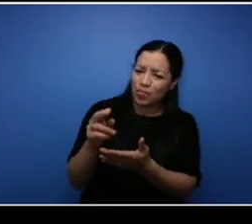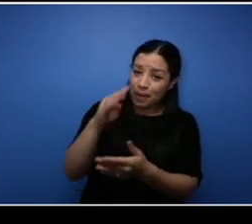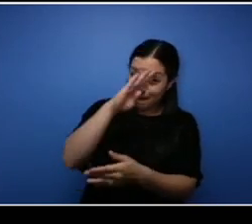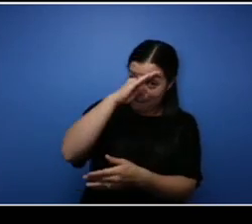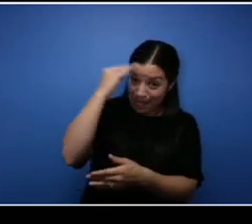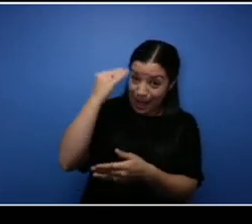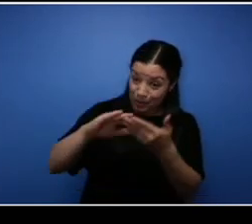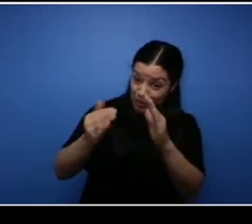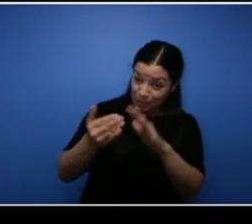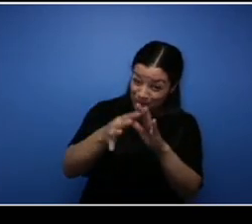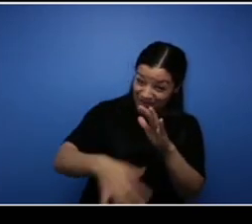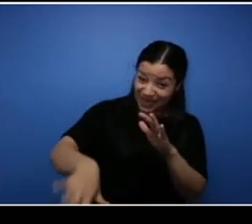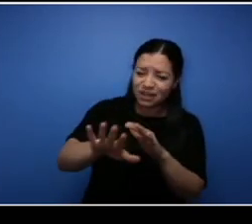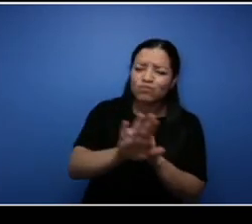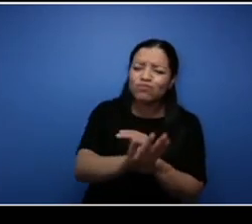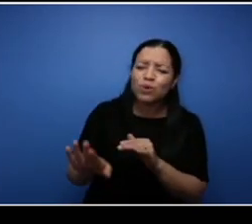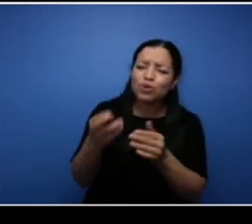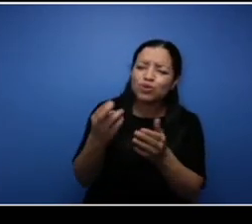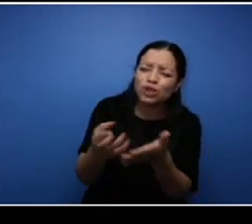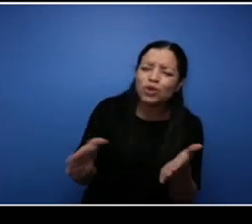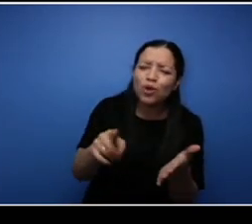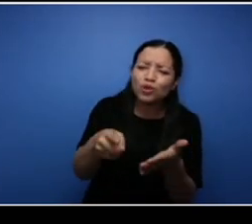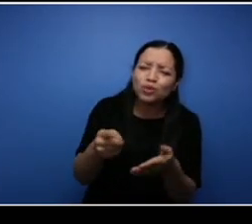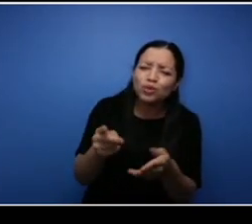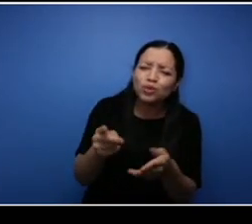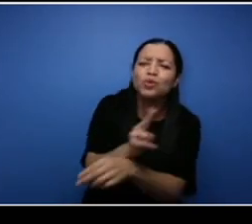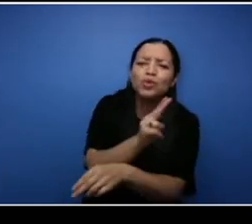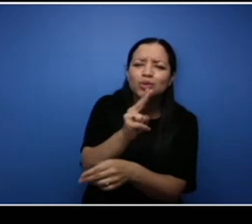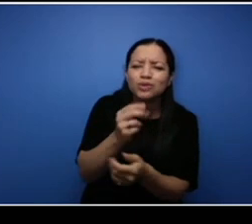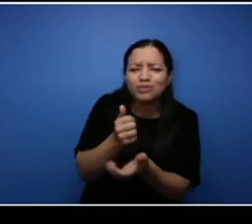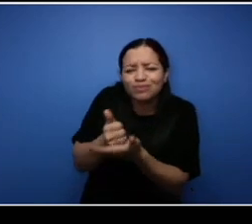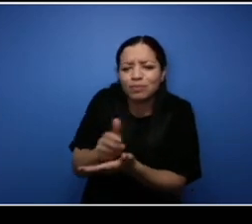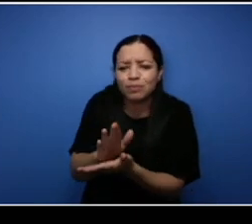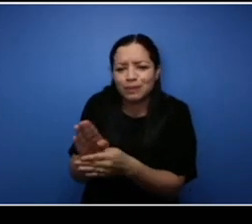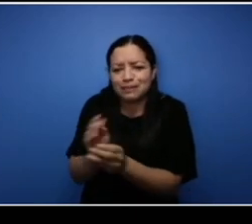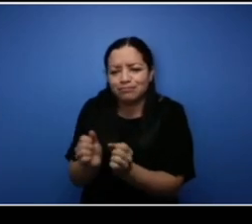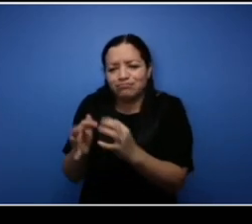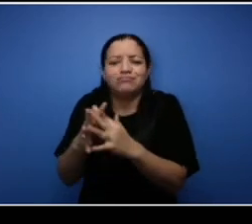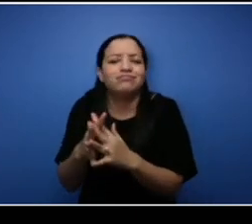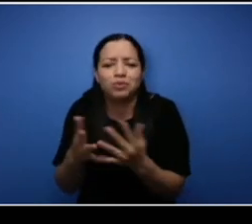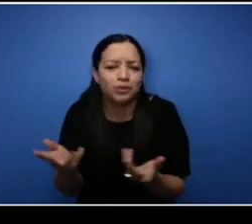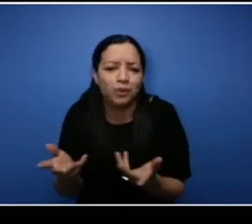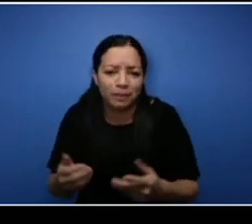you get your business up and running? Well when I when I seen that question I thought